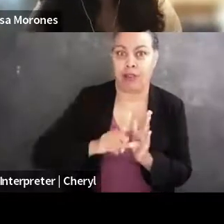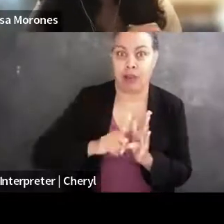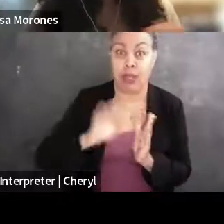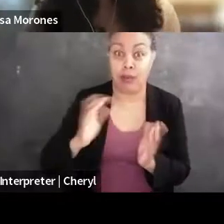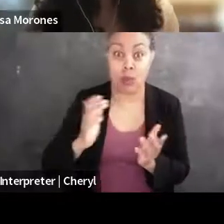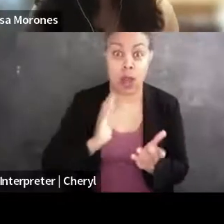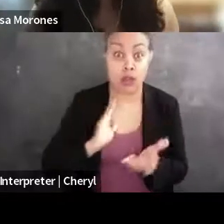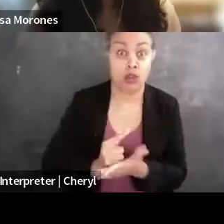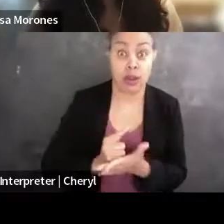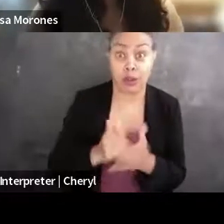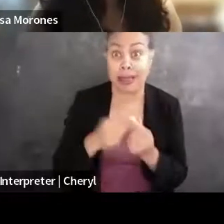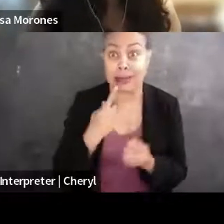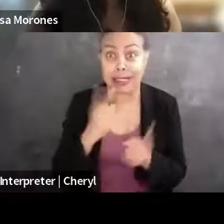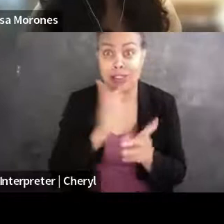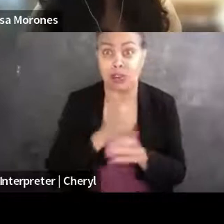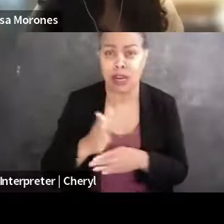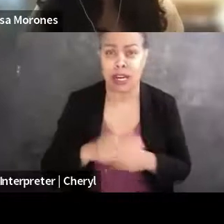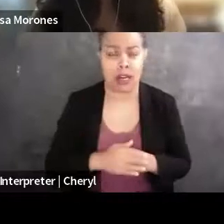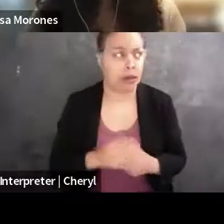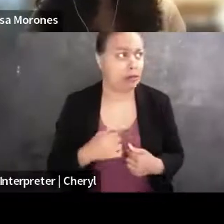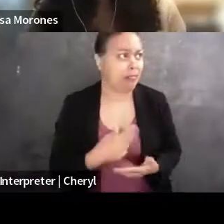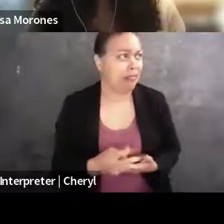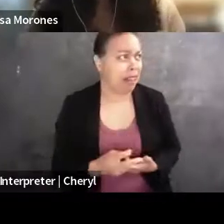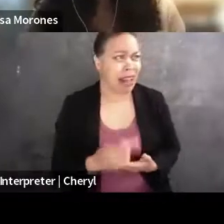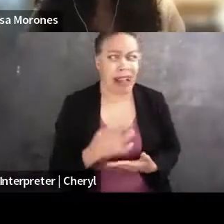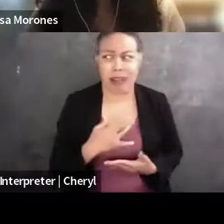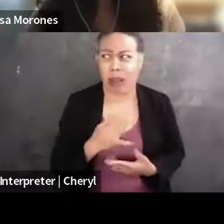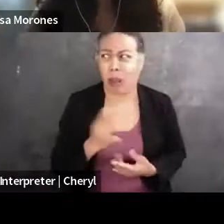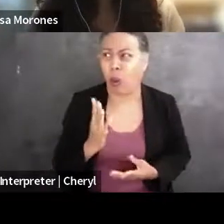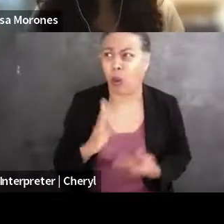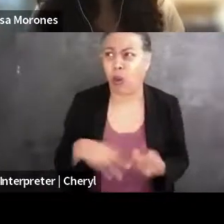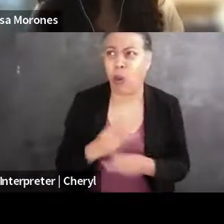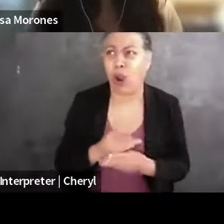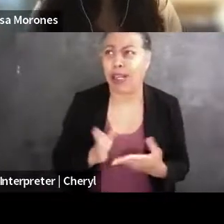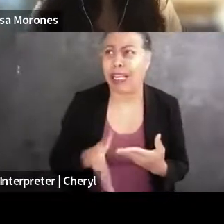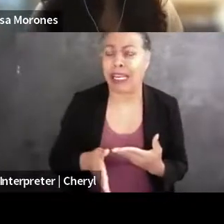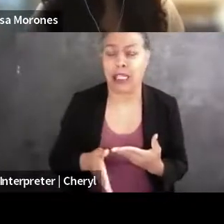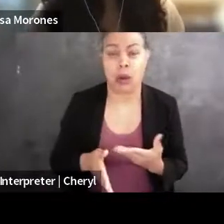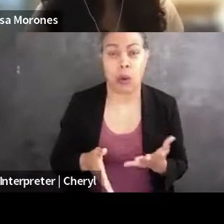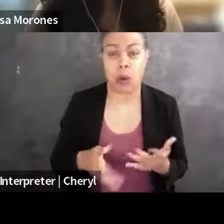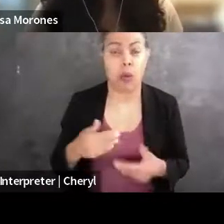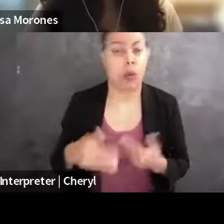And it felt like the end of the world at the time, and I quickly realized, once I started doing the things that I liked and was excelling at,